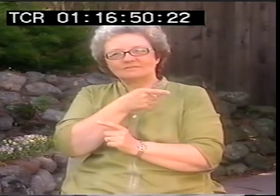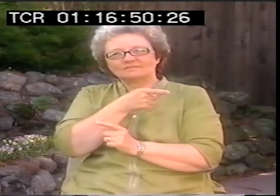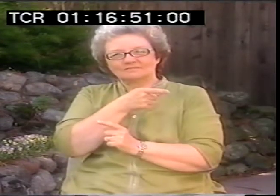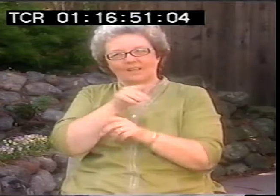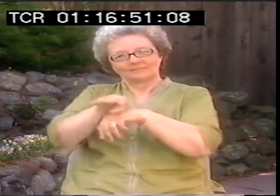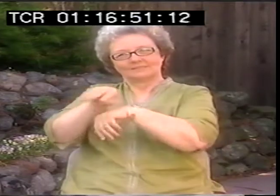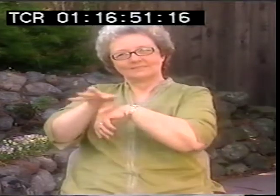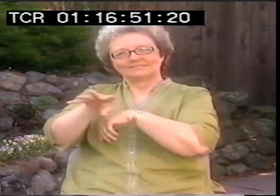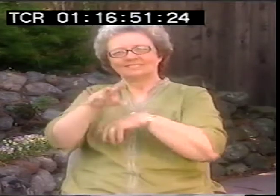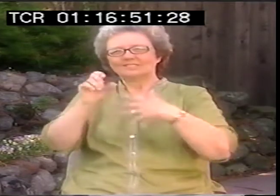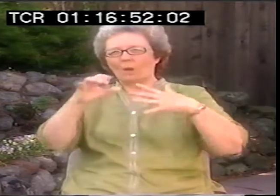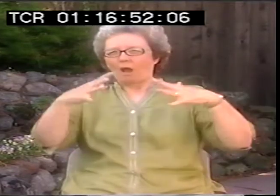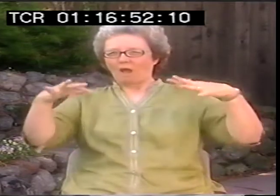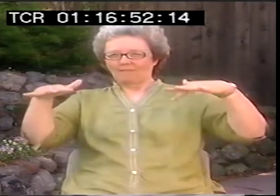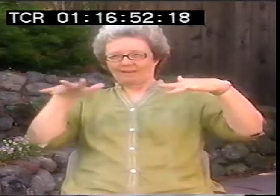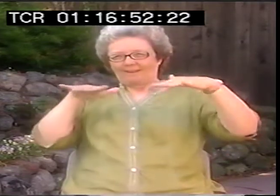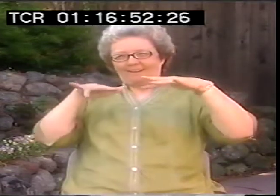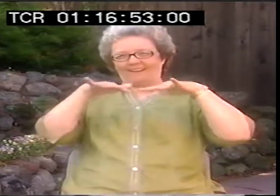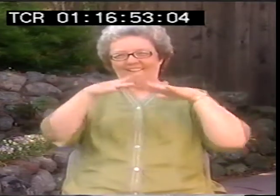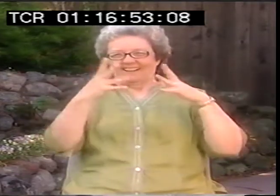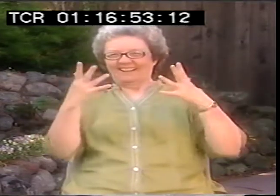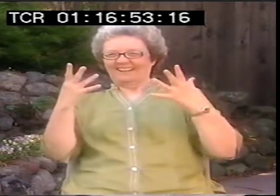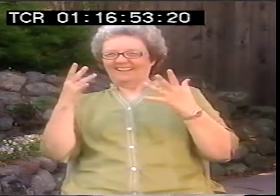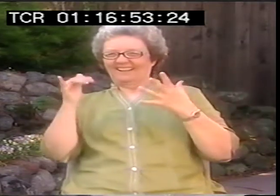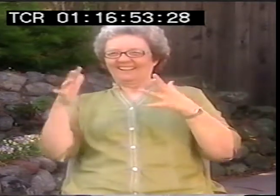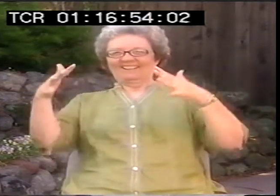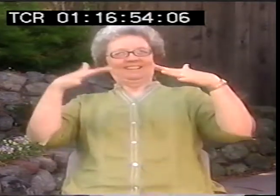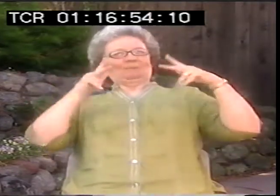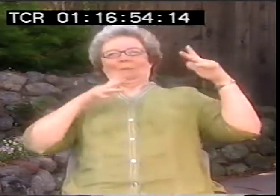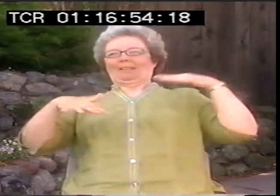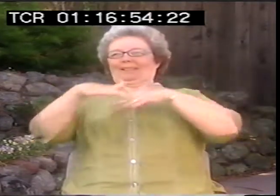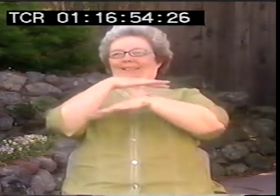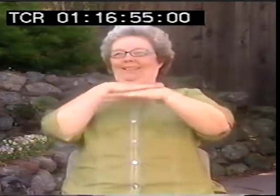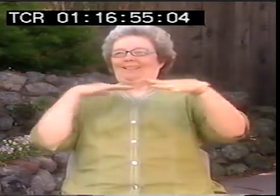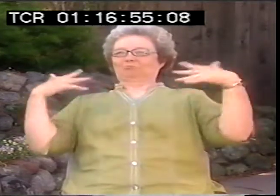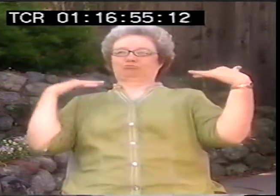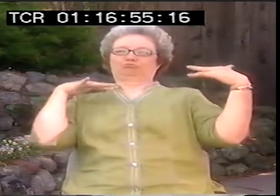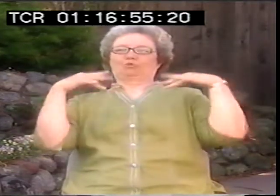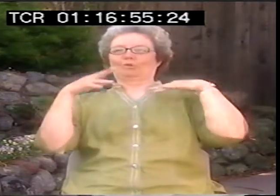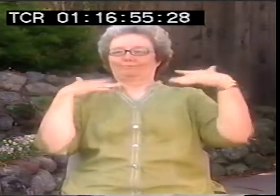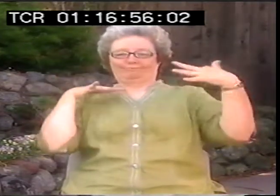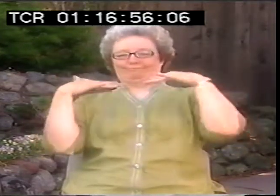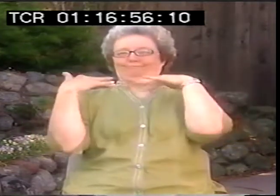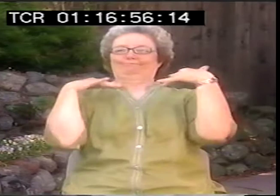And Malls was involved with that, because he was helping with them with the translation process. He was a consultant.